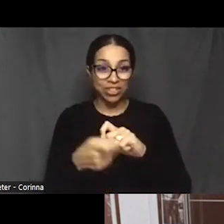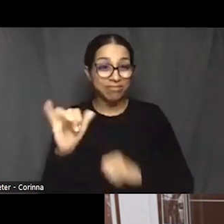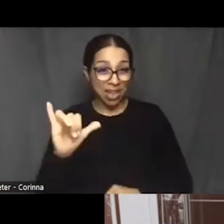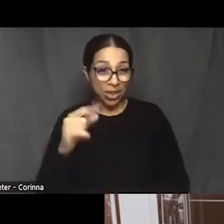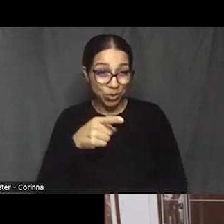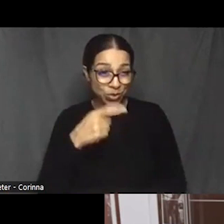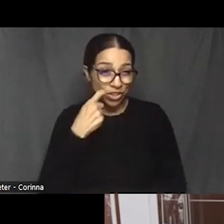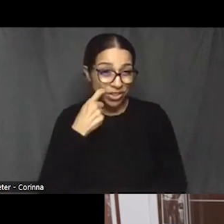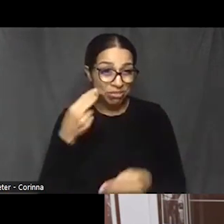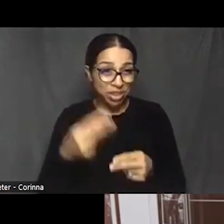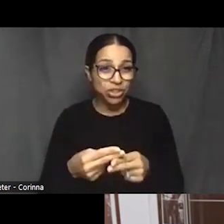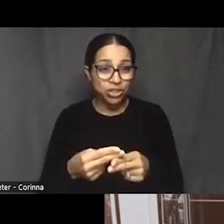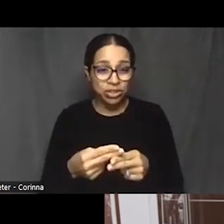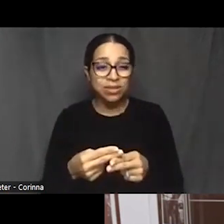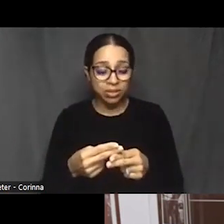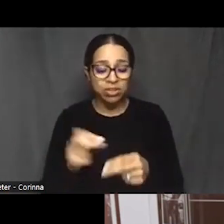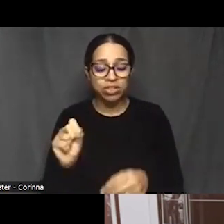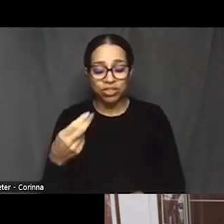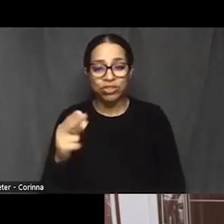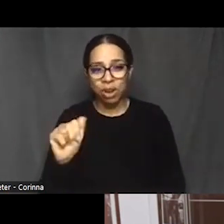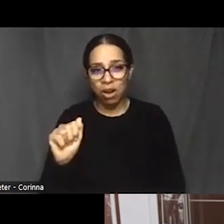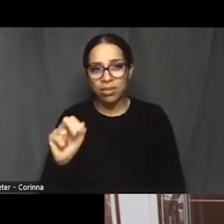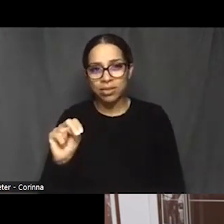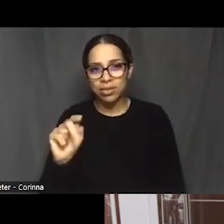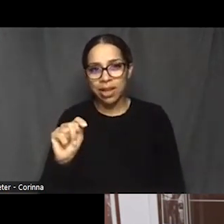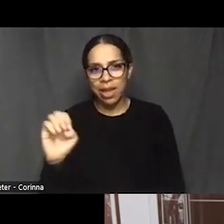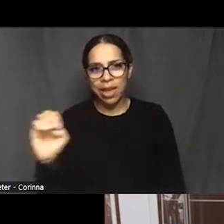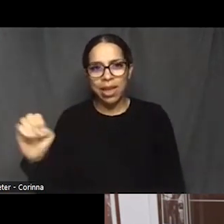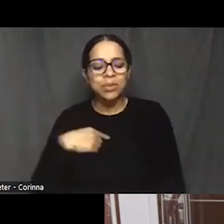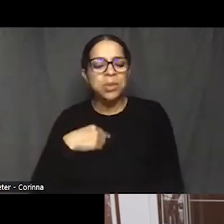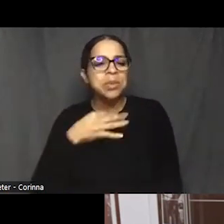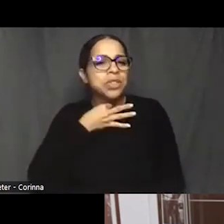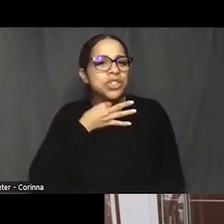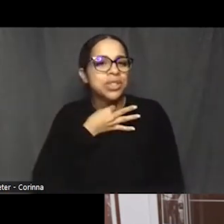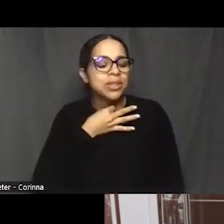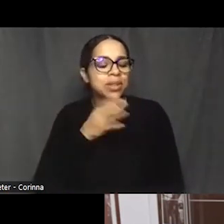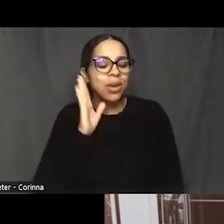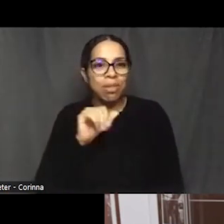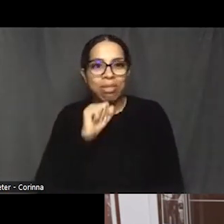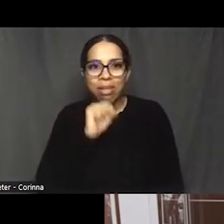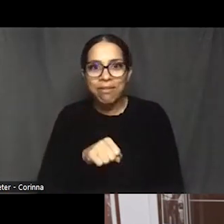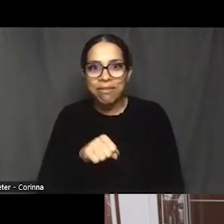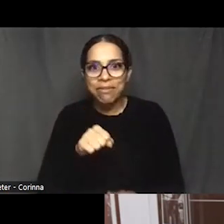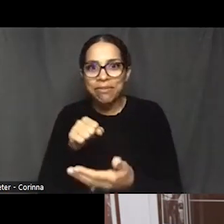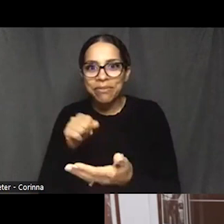So I'd love to hear about how Andre and Sean